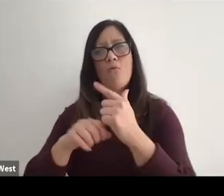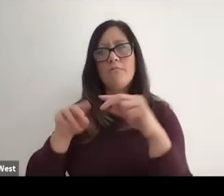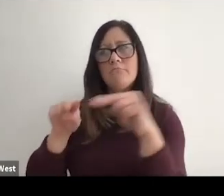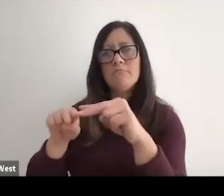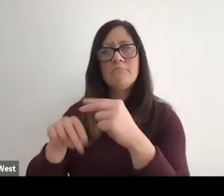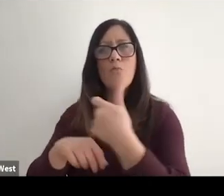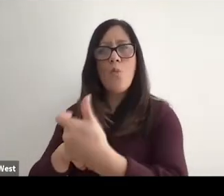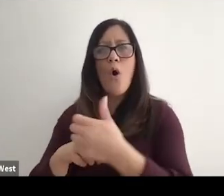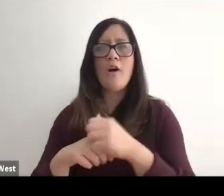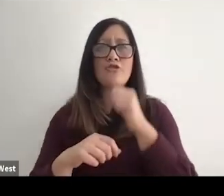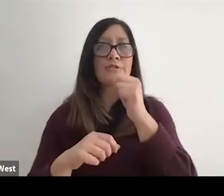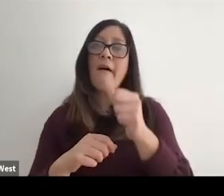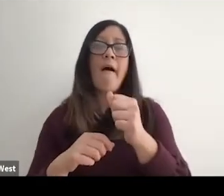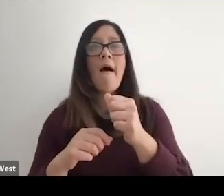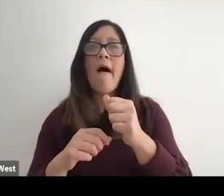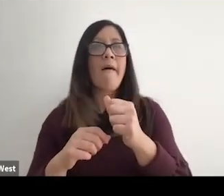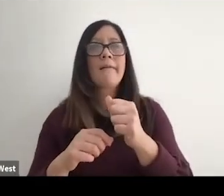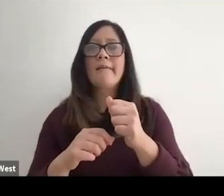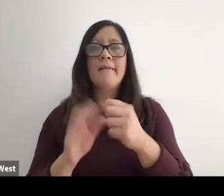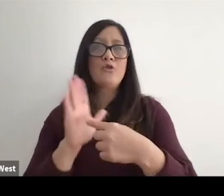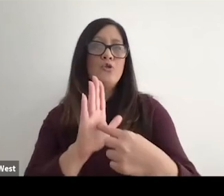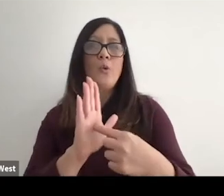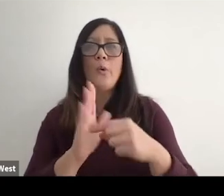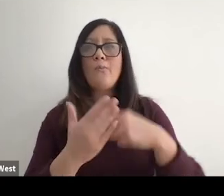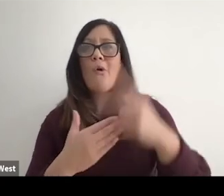of showcasing that in the United States and not being on late or not,